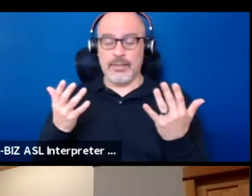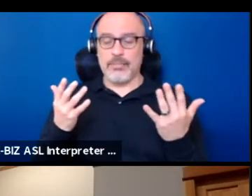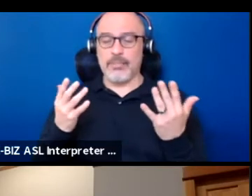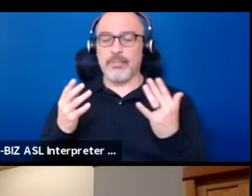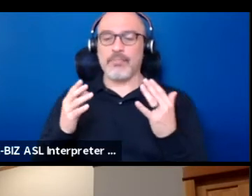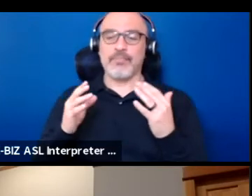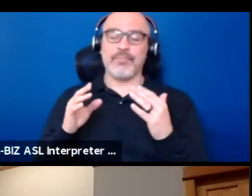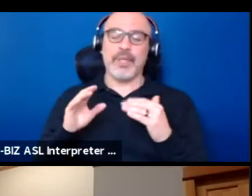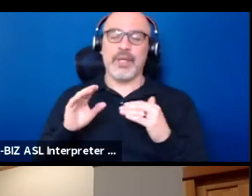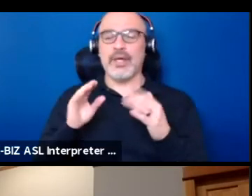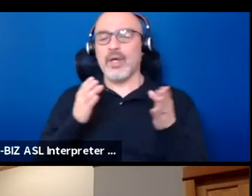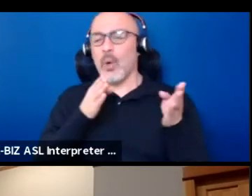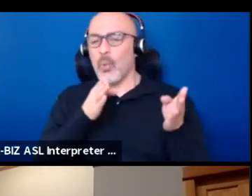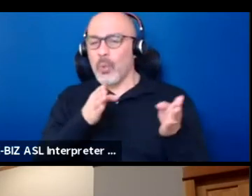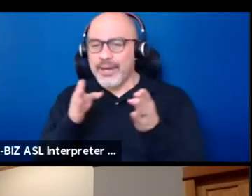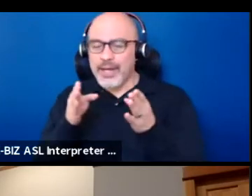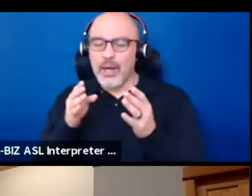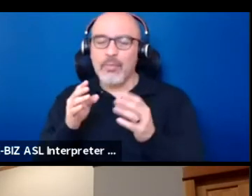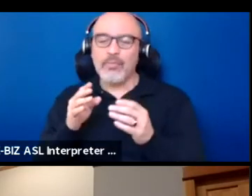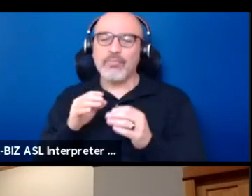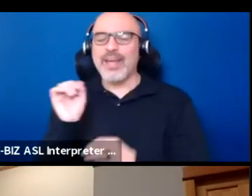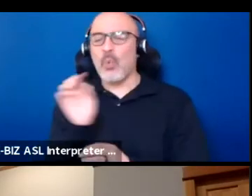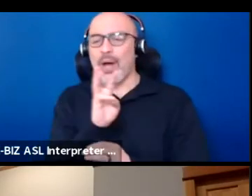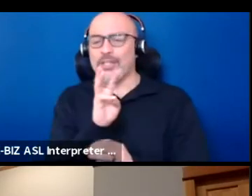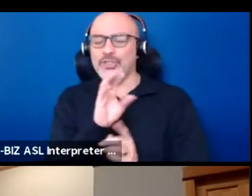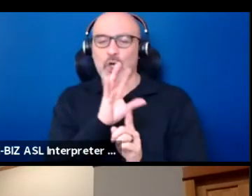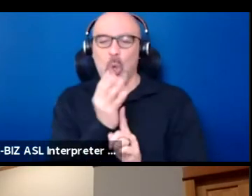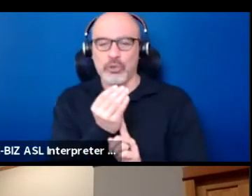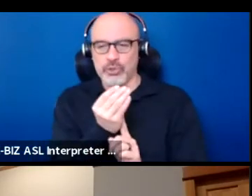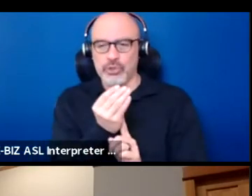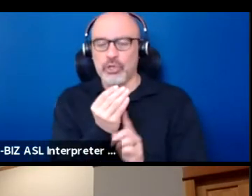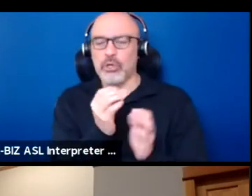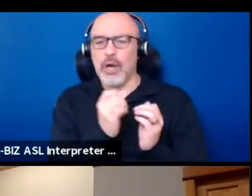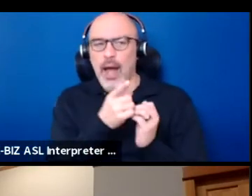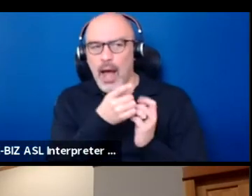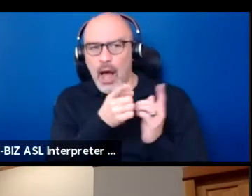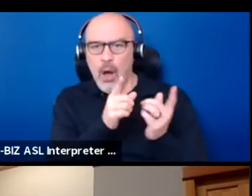in Western culture account or accommodate native people,